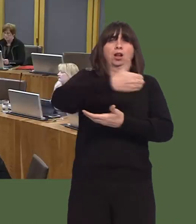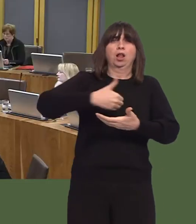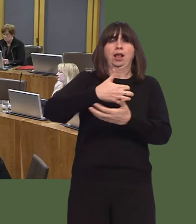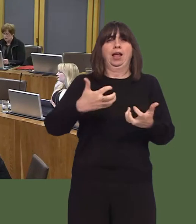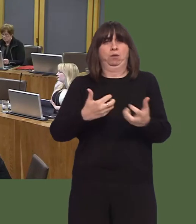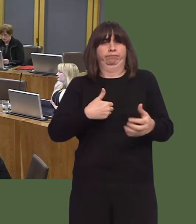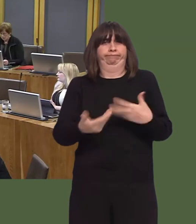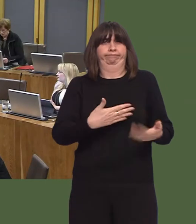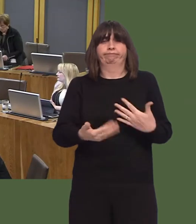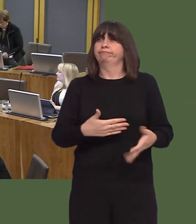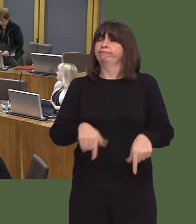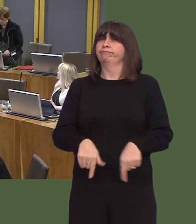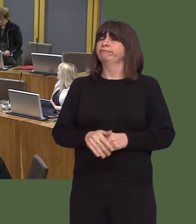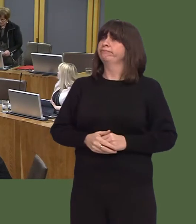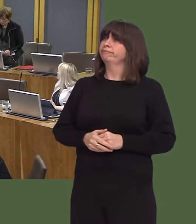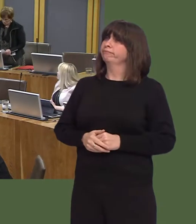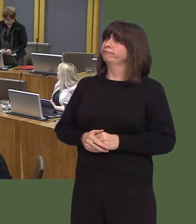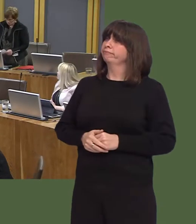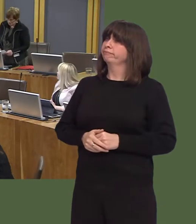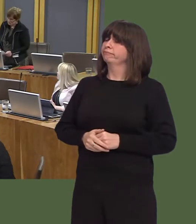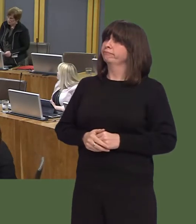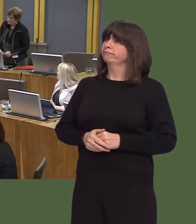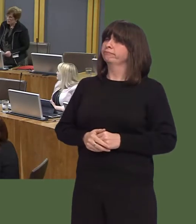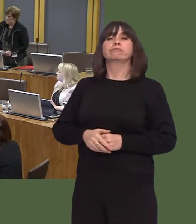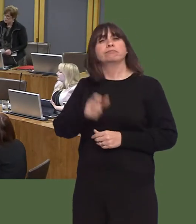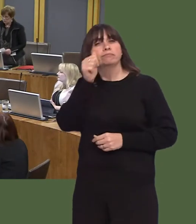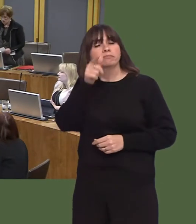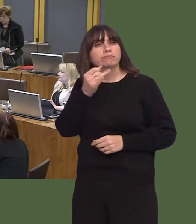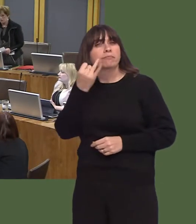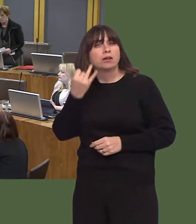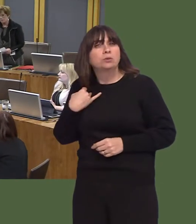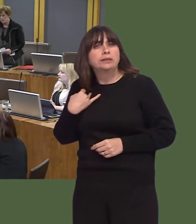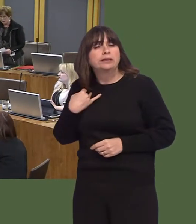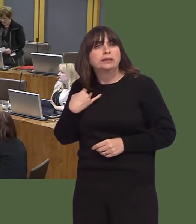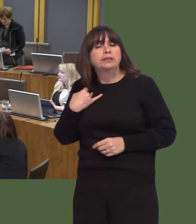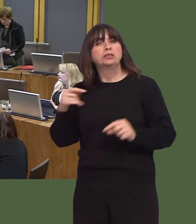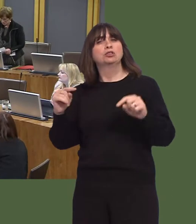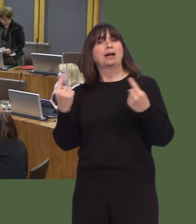Joyce Watson AM: You will be aware, First Minister, that, last week, China made an announcement